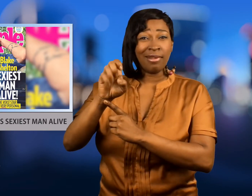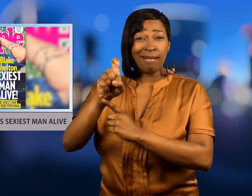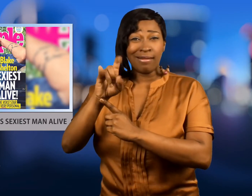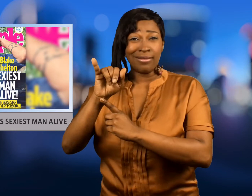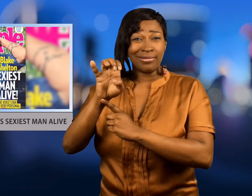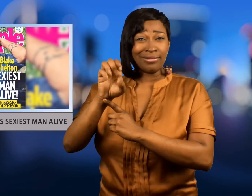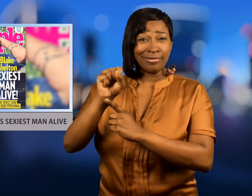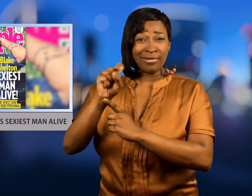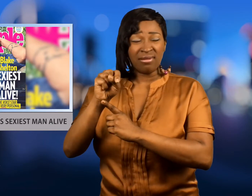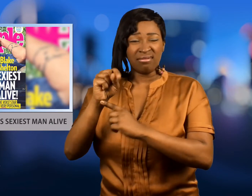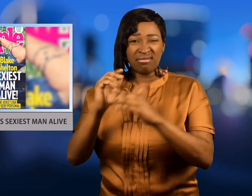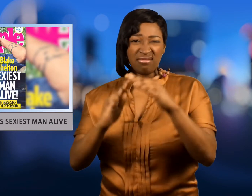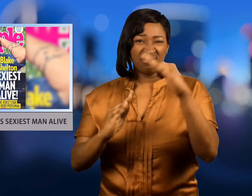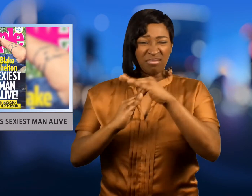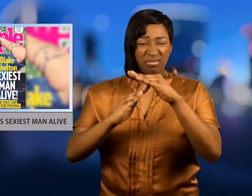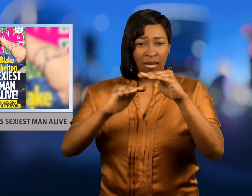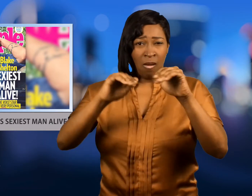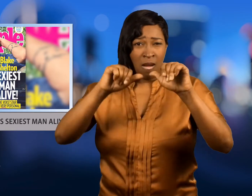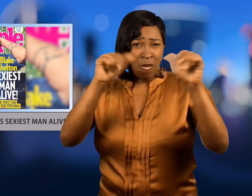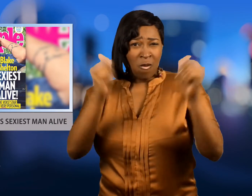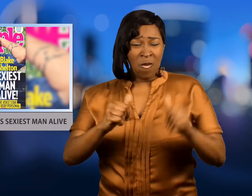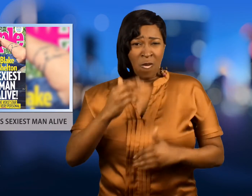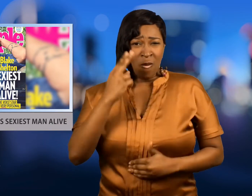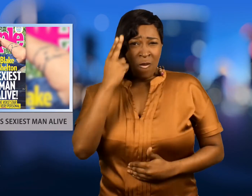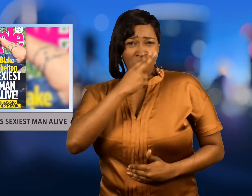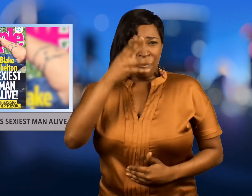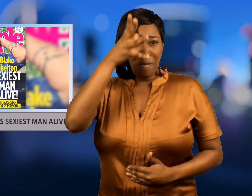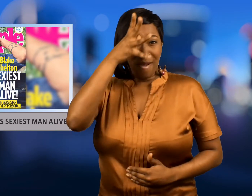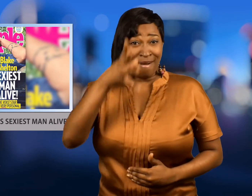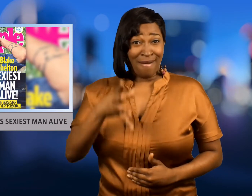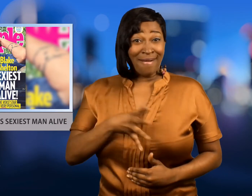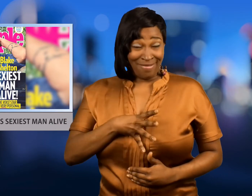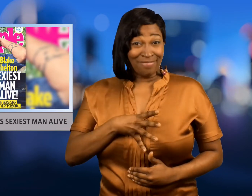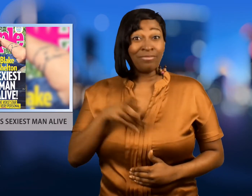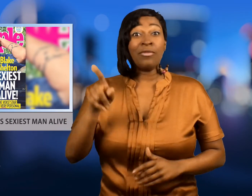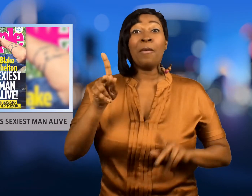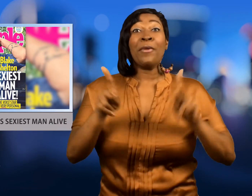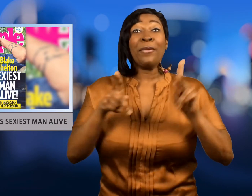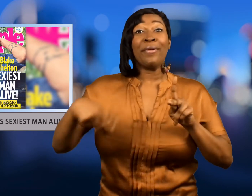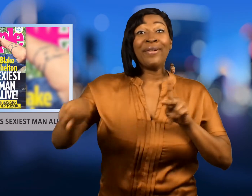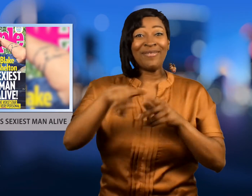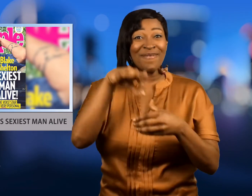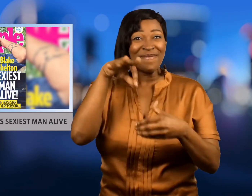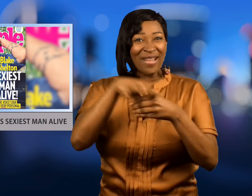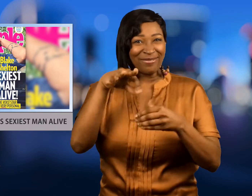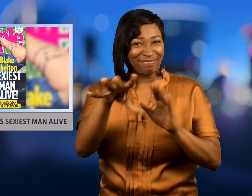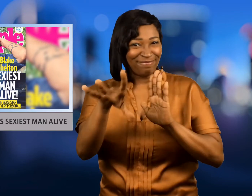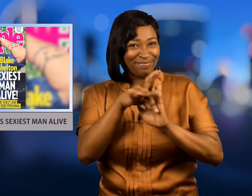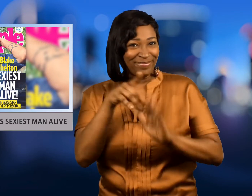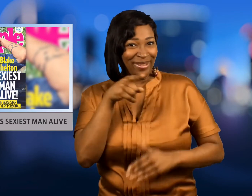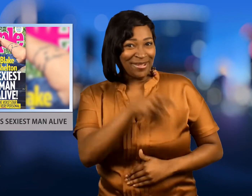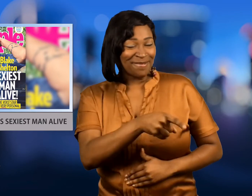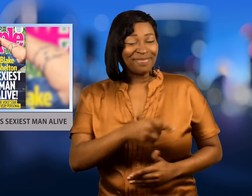sexiest man alive.